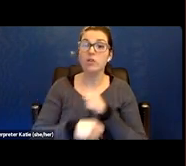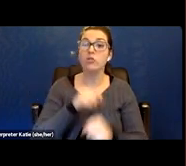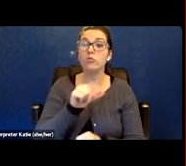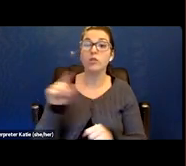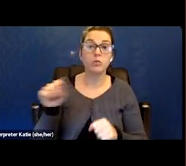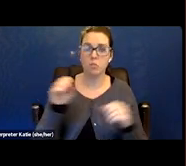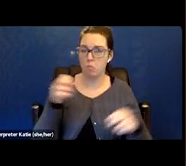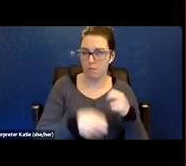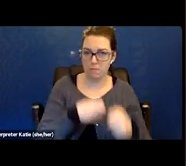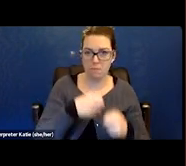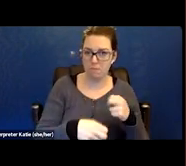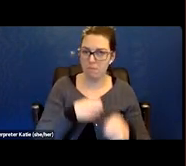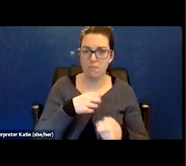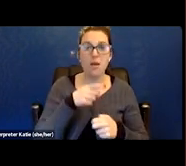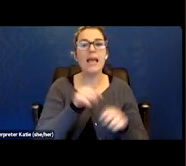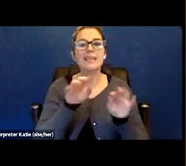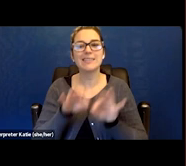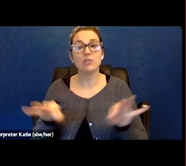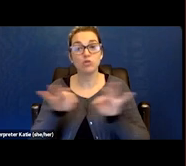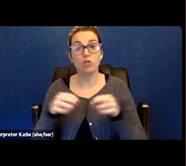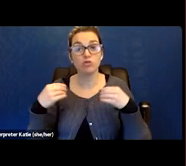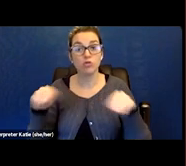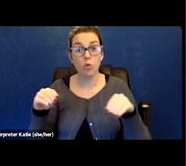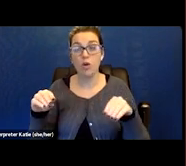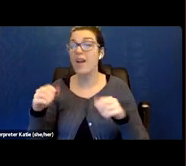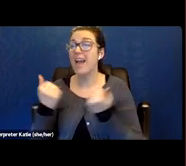So as everything else closed, we stayed open, brought those crowds in.